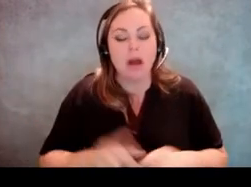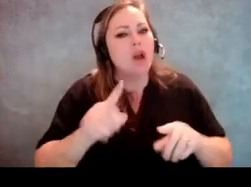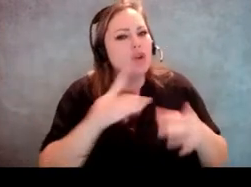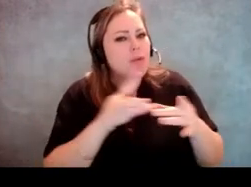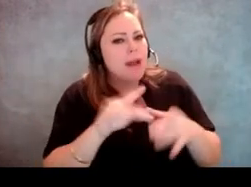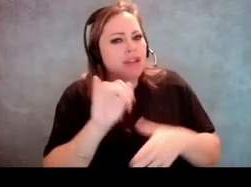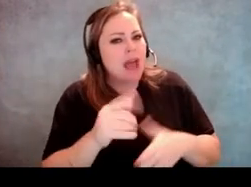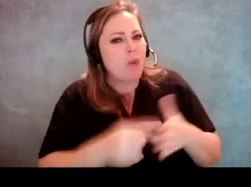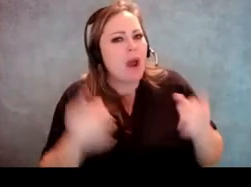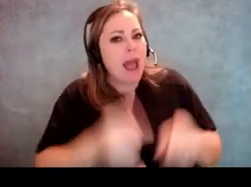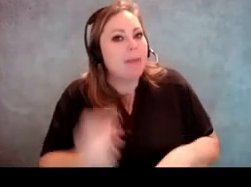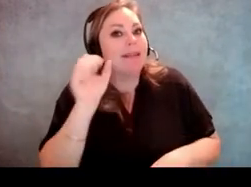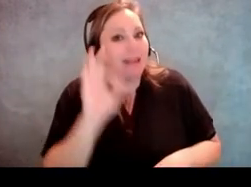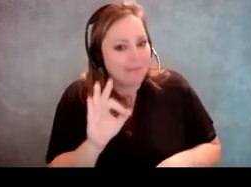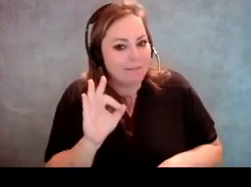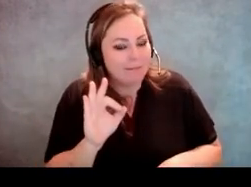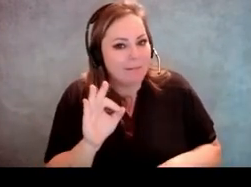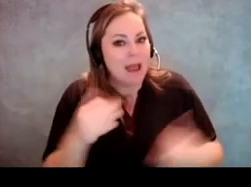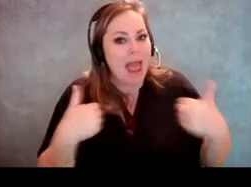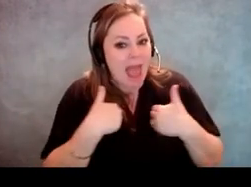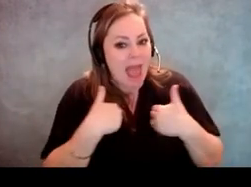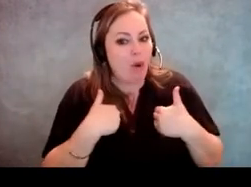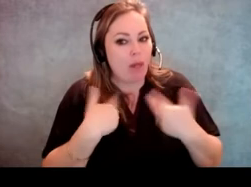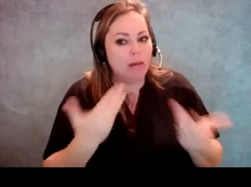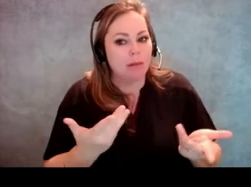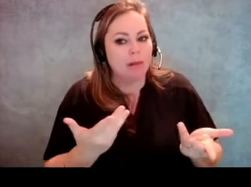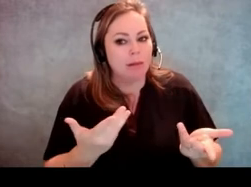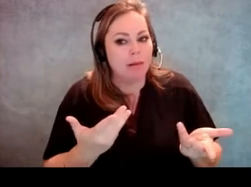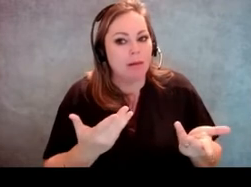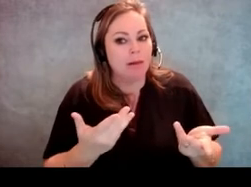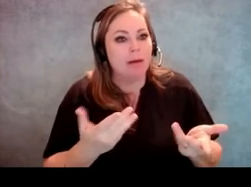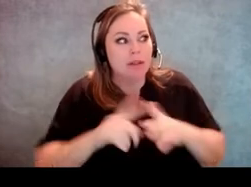so what happens if a service animal does start jumping